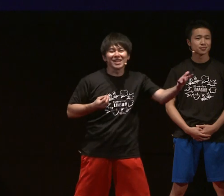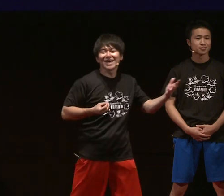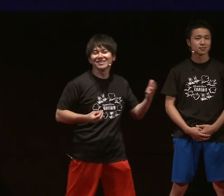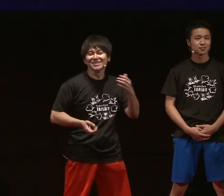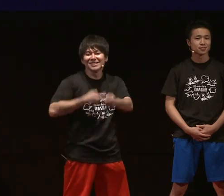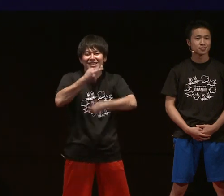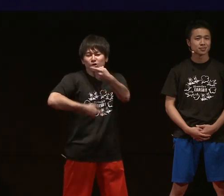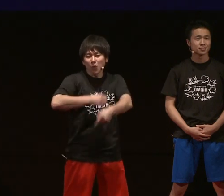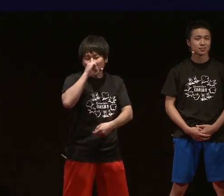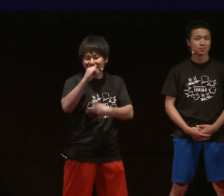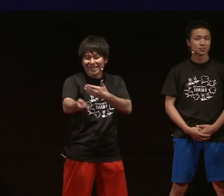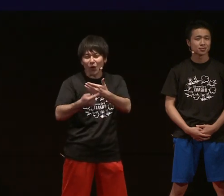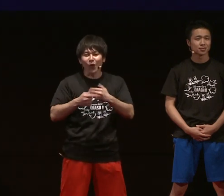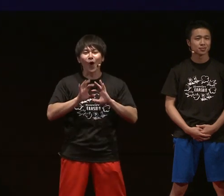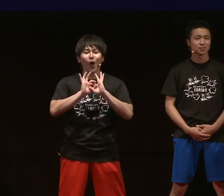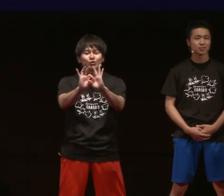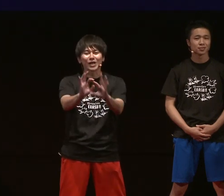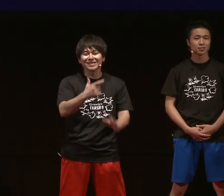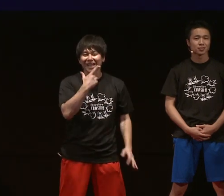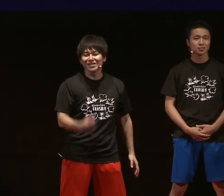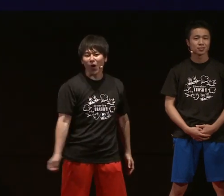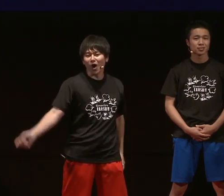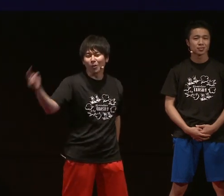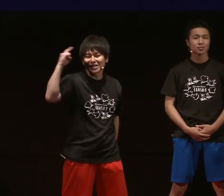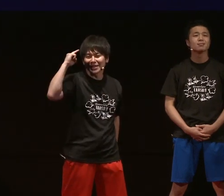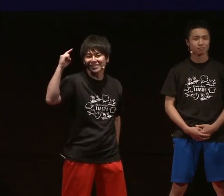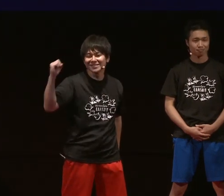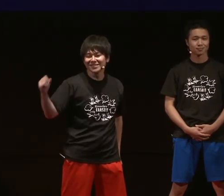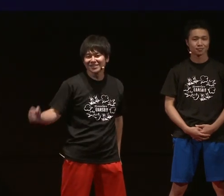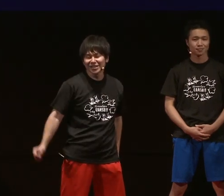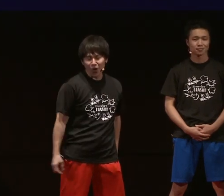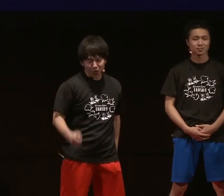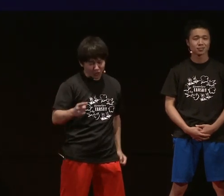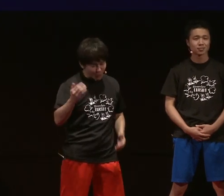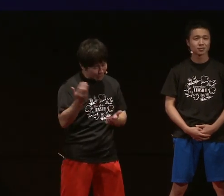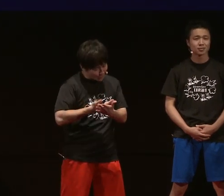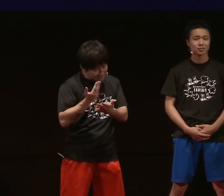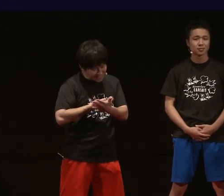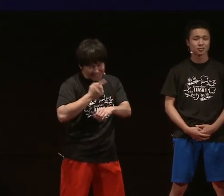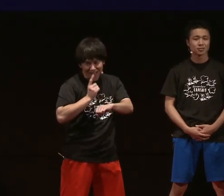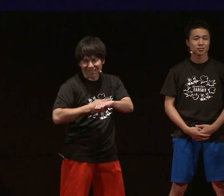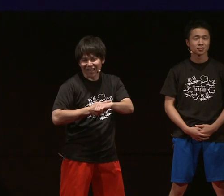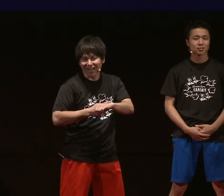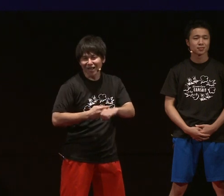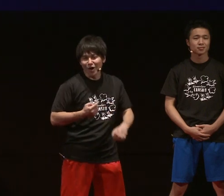to tell you all about the benefits of sign language. With the time I have remaining,